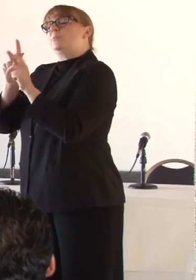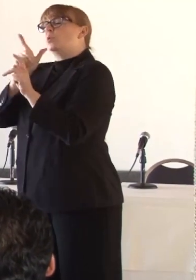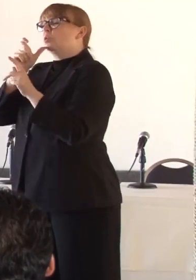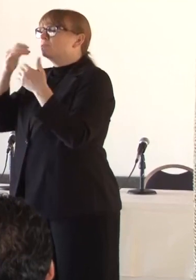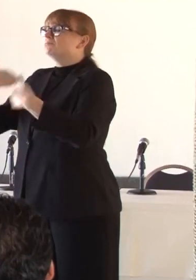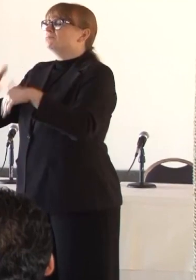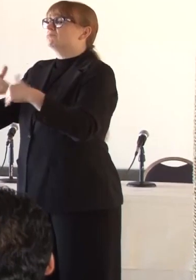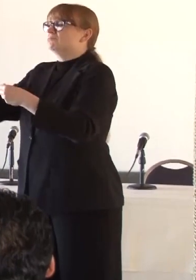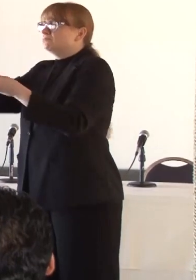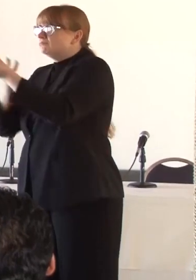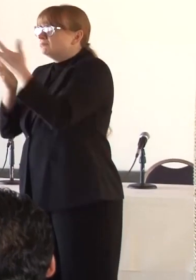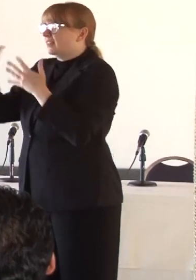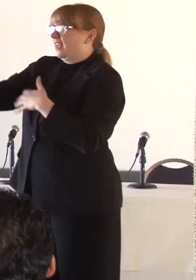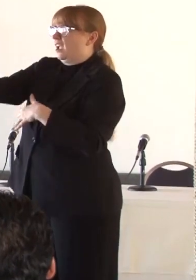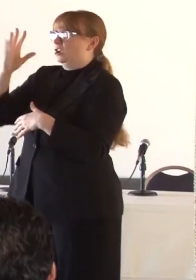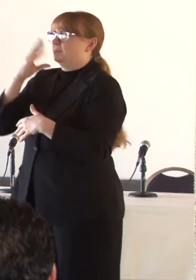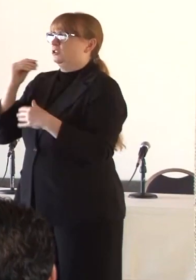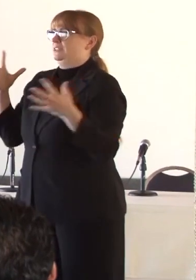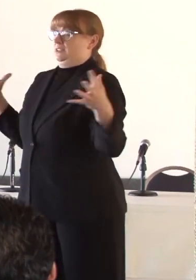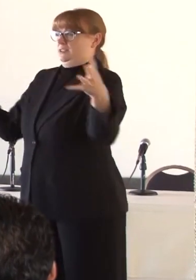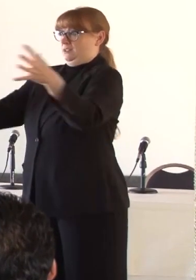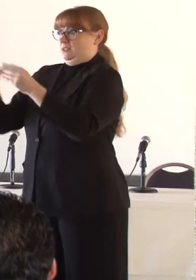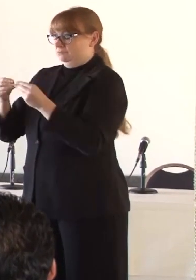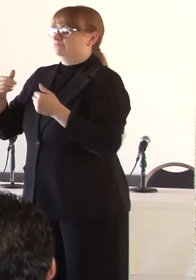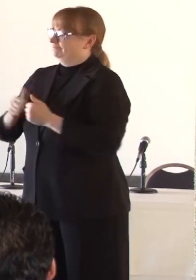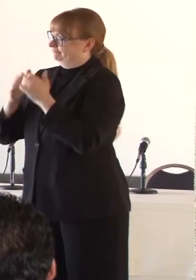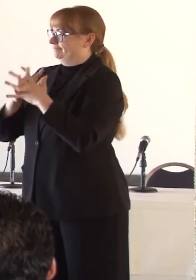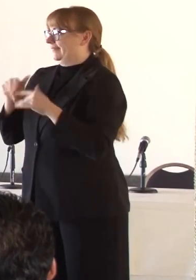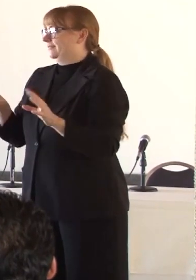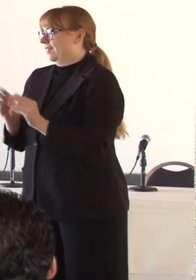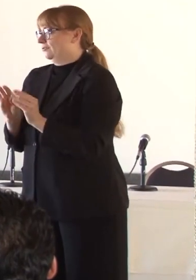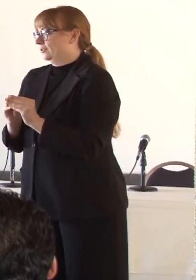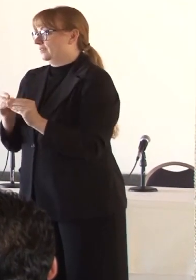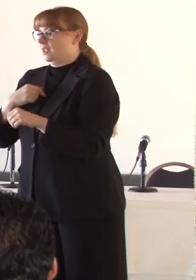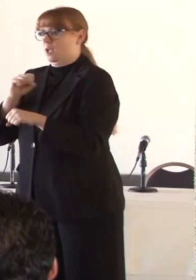told me about their experiences and I work at Disability Rights California